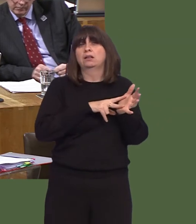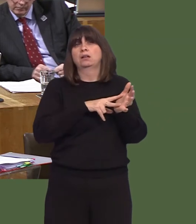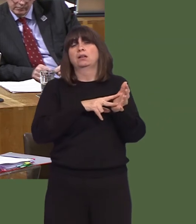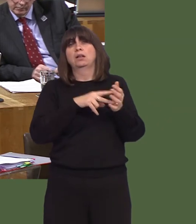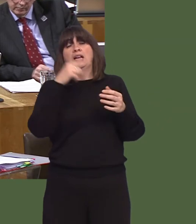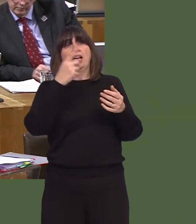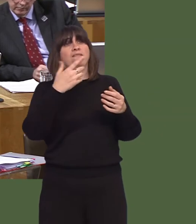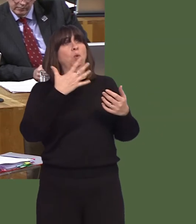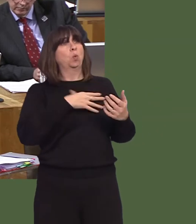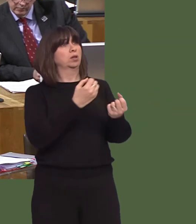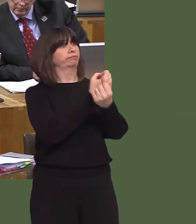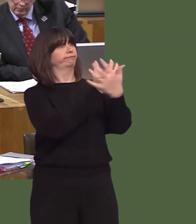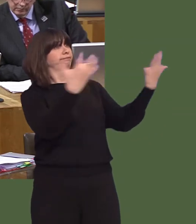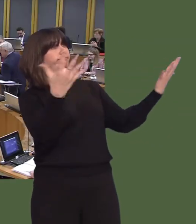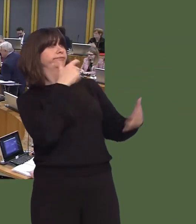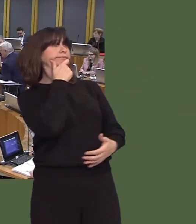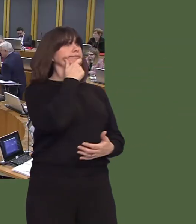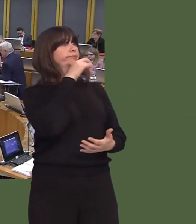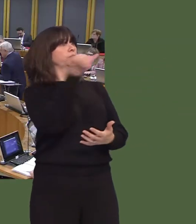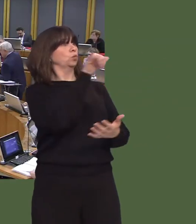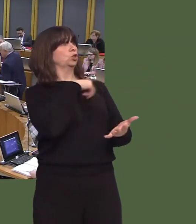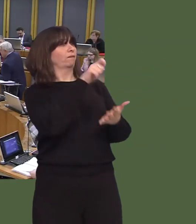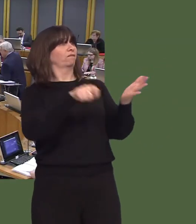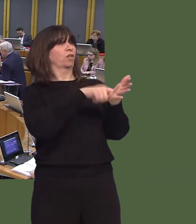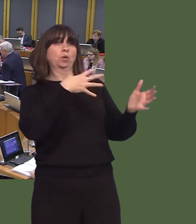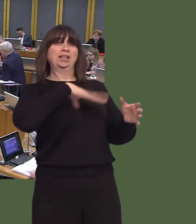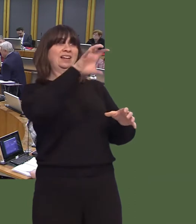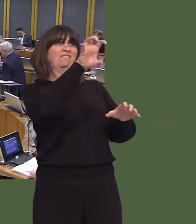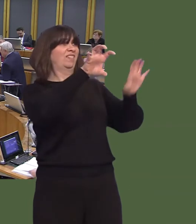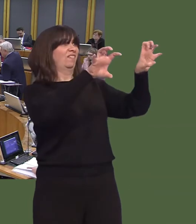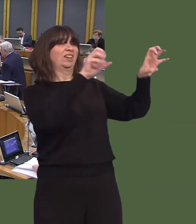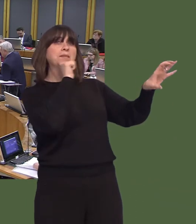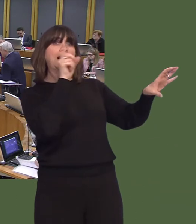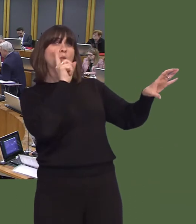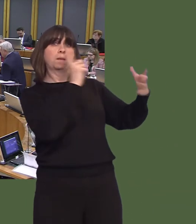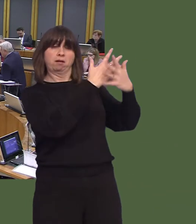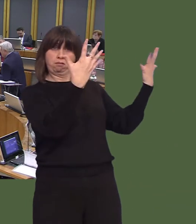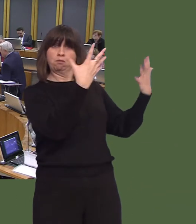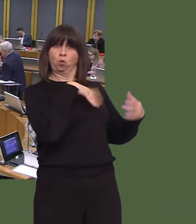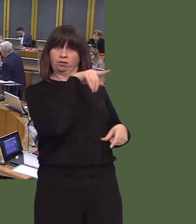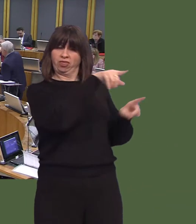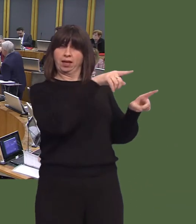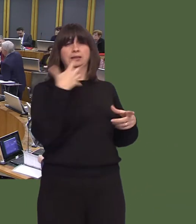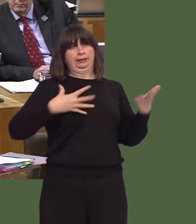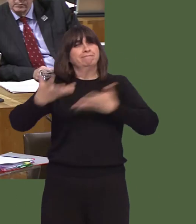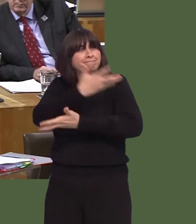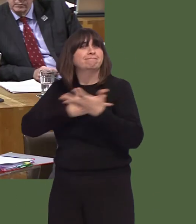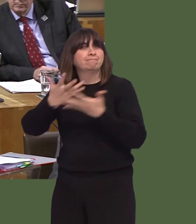rhwng menywod a dynion yn y lle hwn, rwy'n credu bod hynny yn rhywbeth y dylem ni ei